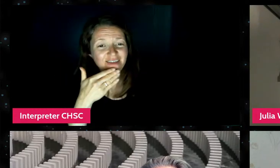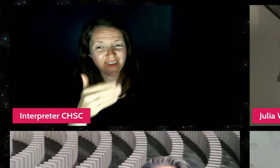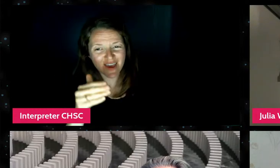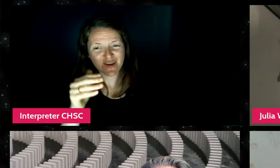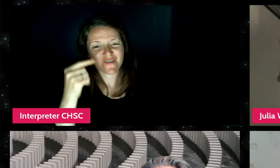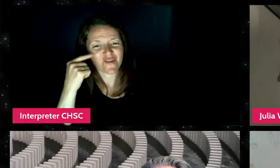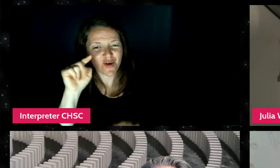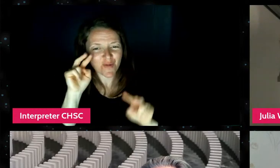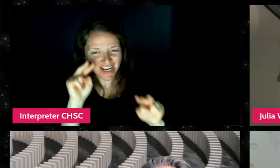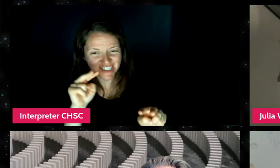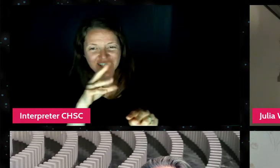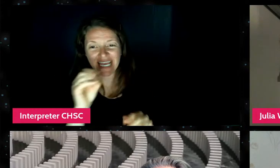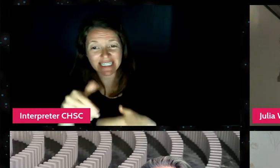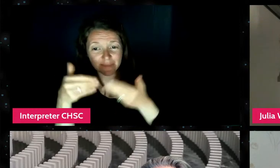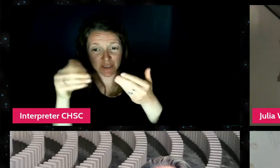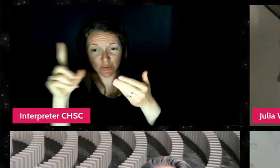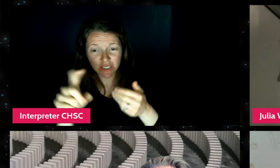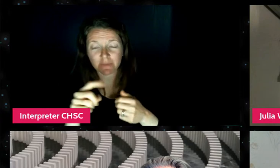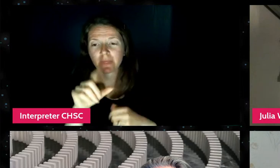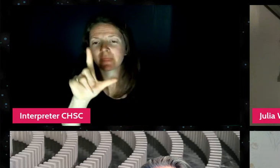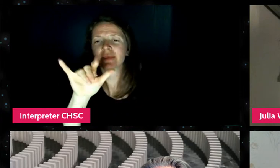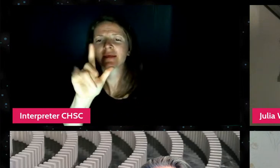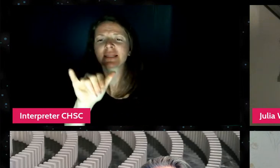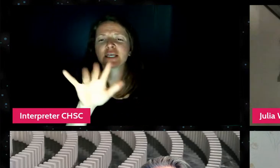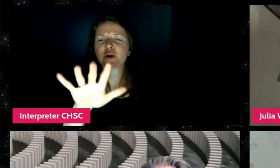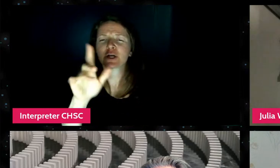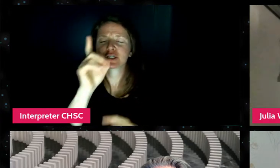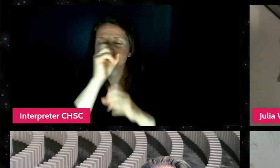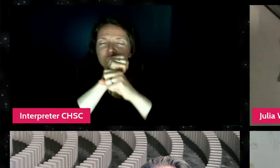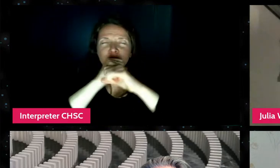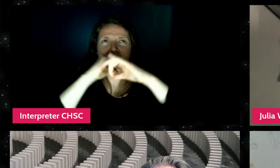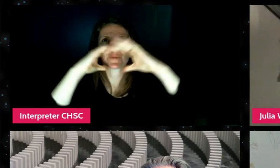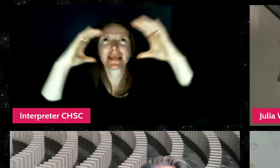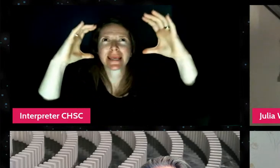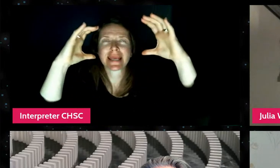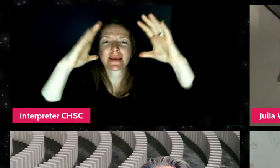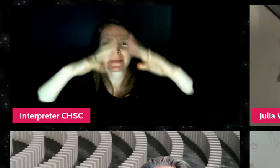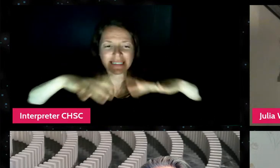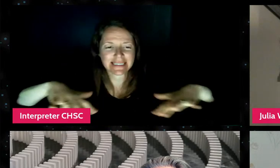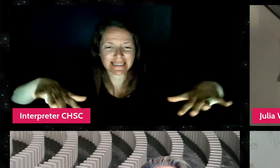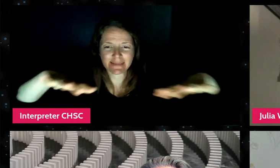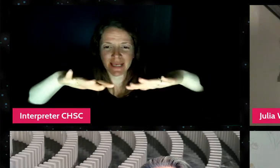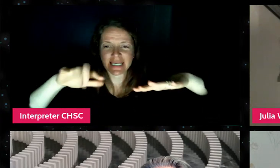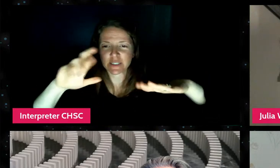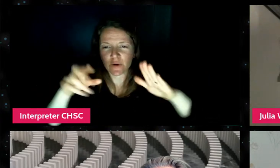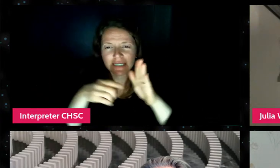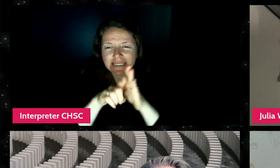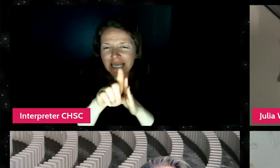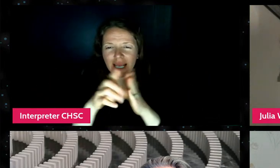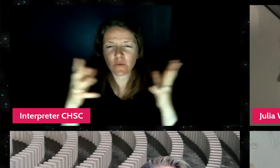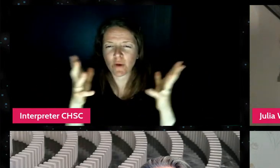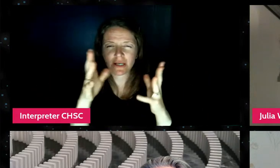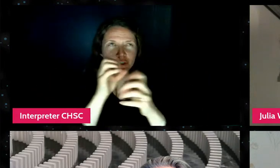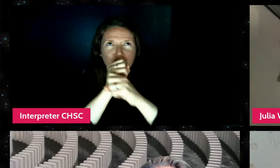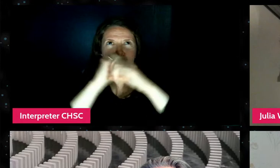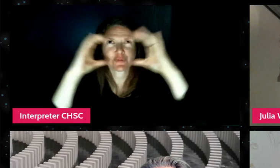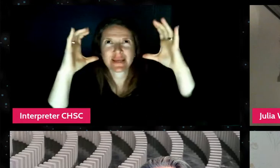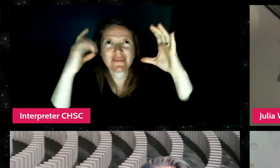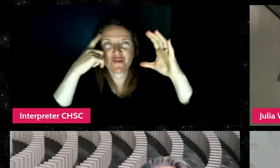Lily, what would be your dream domino exhibition space or design? Great question, Martin.